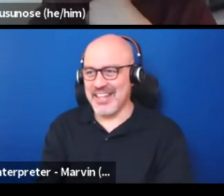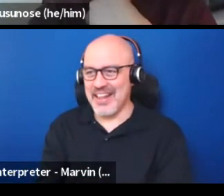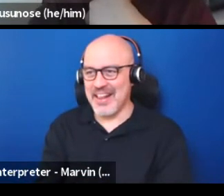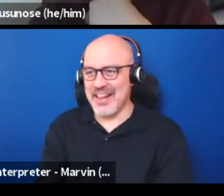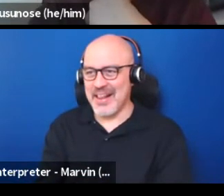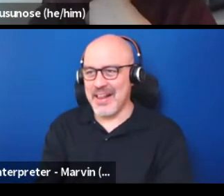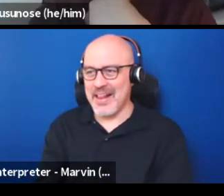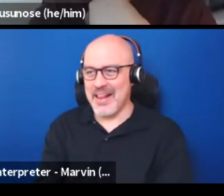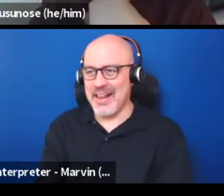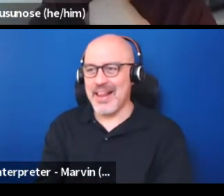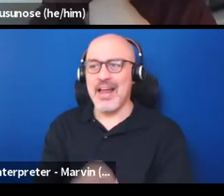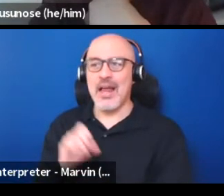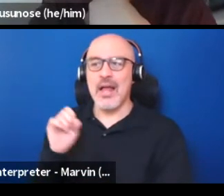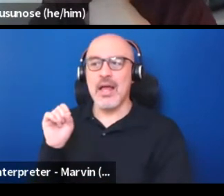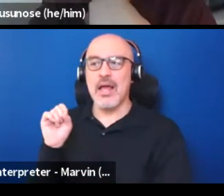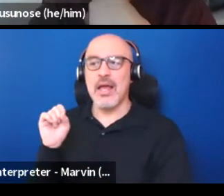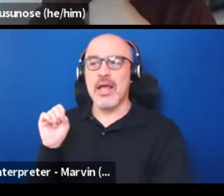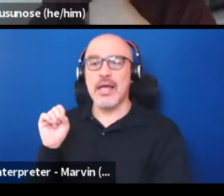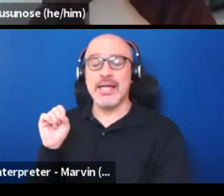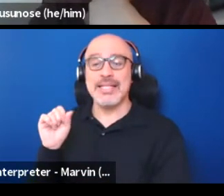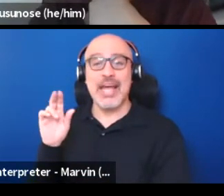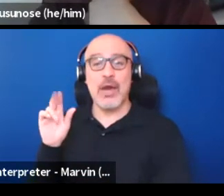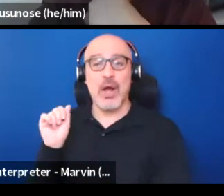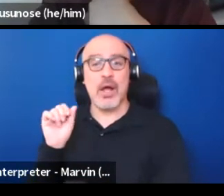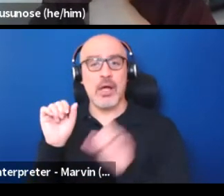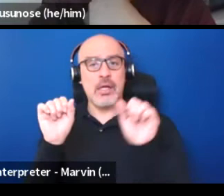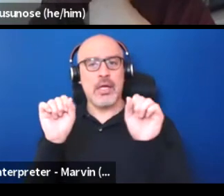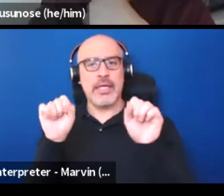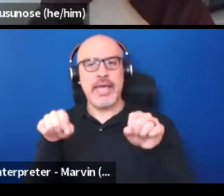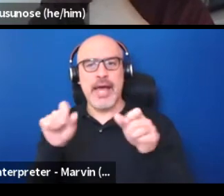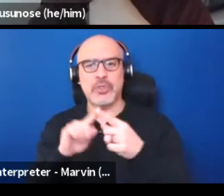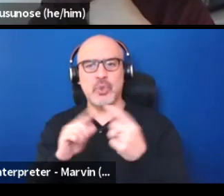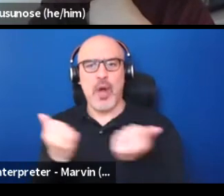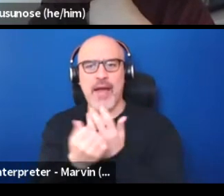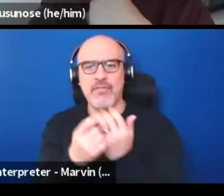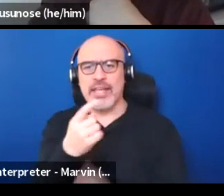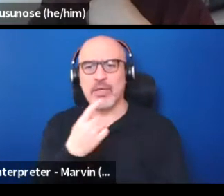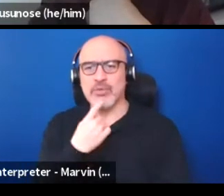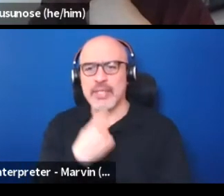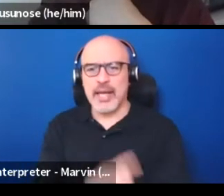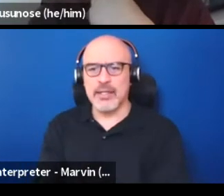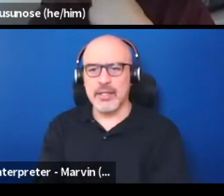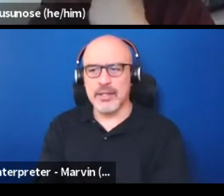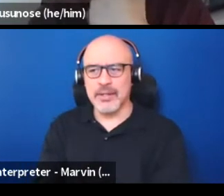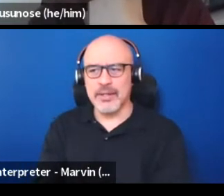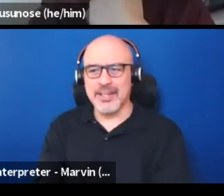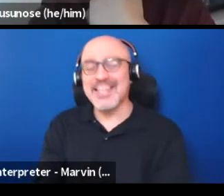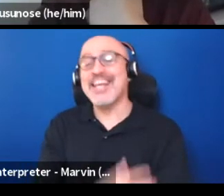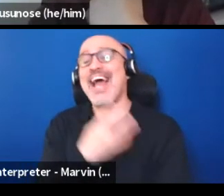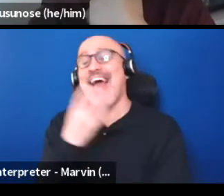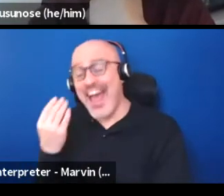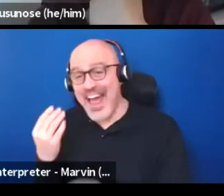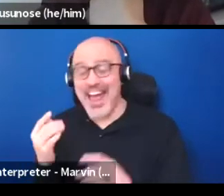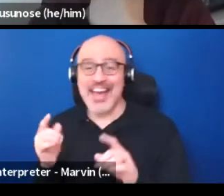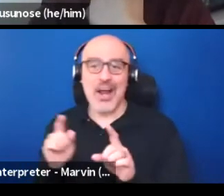Yes to everything everybody's said. And very explicitly, I'd like to see an American theater